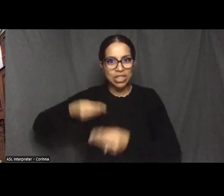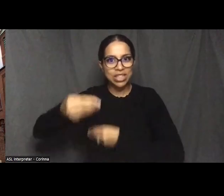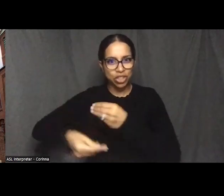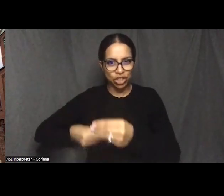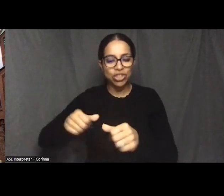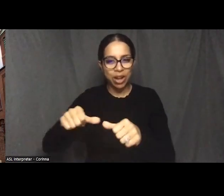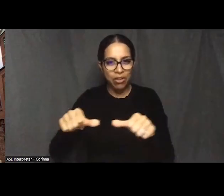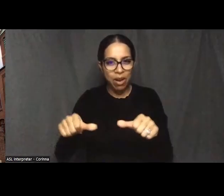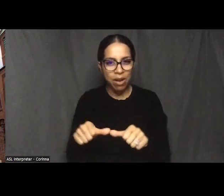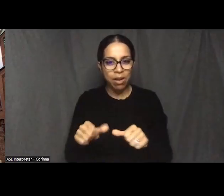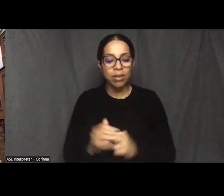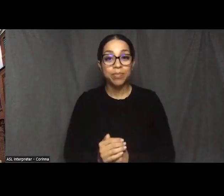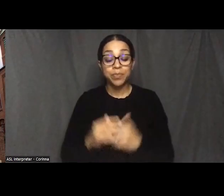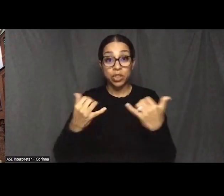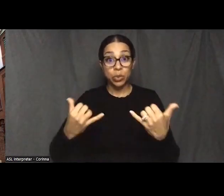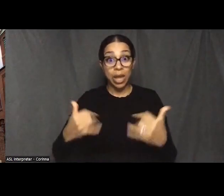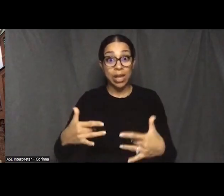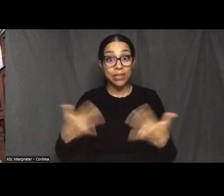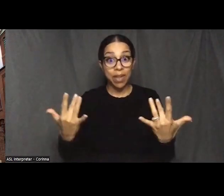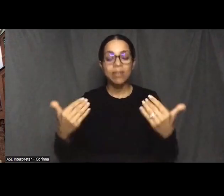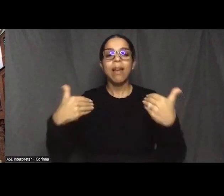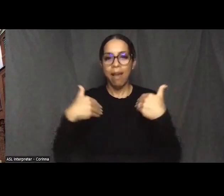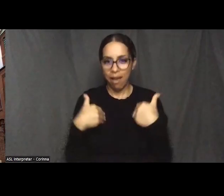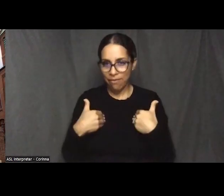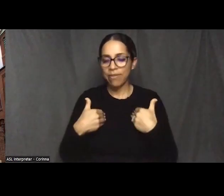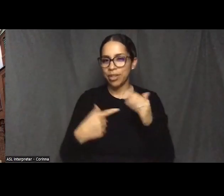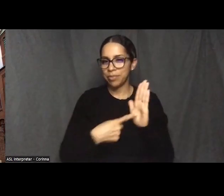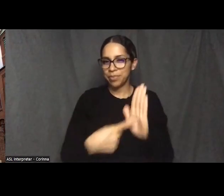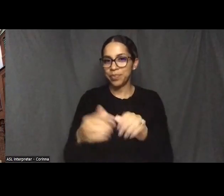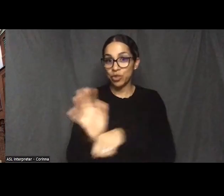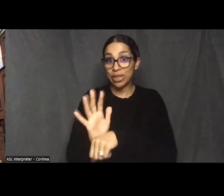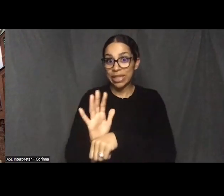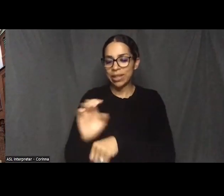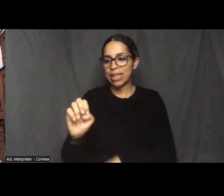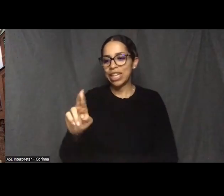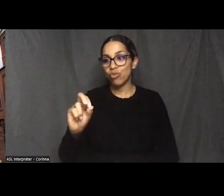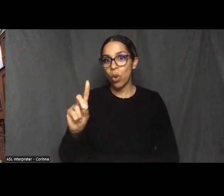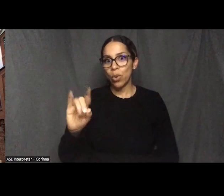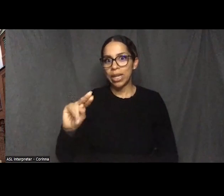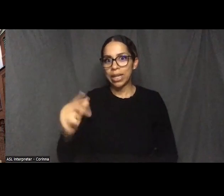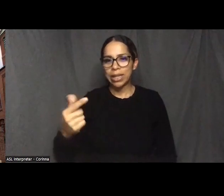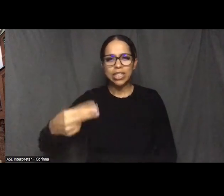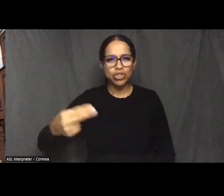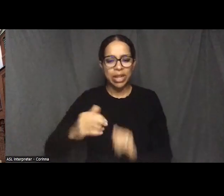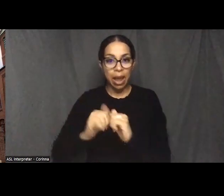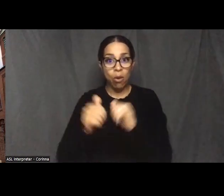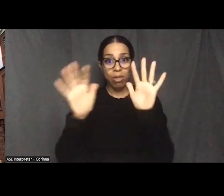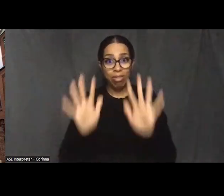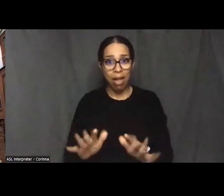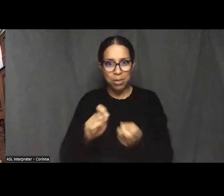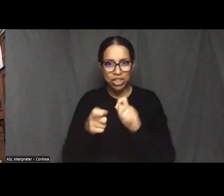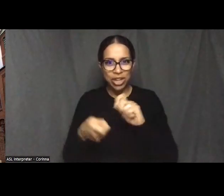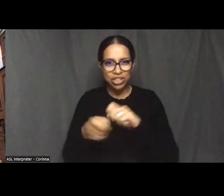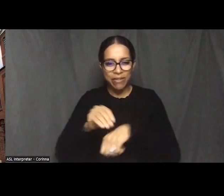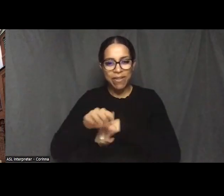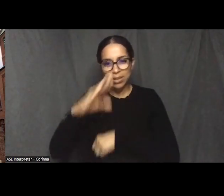Today's event features a screening of "Eroding History How Climate Change Affects Black Cemeteries and Resting Places."